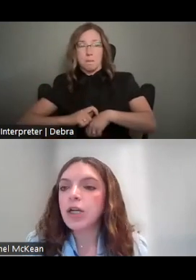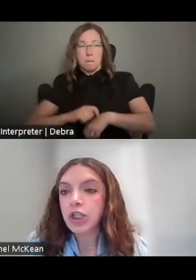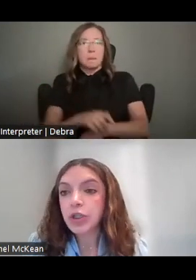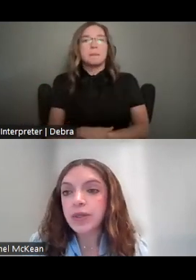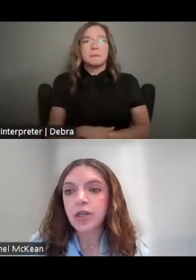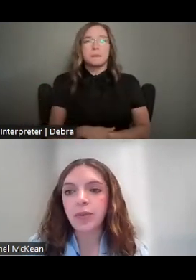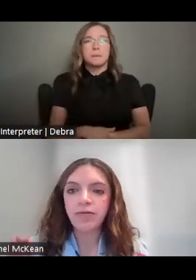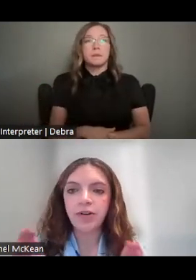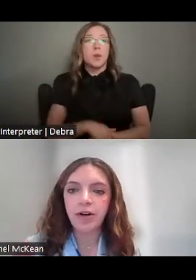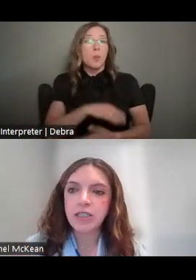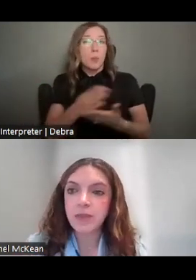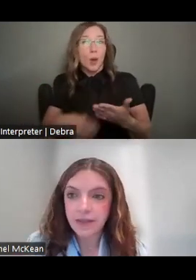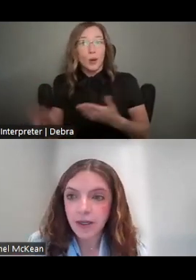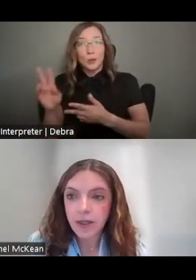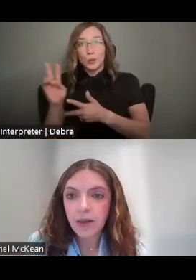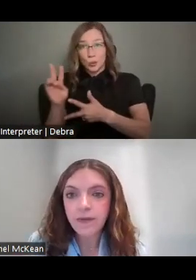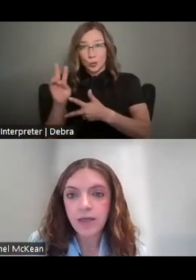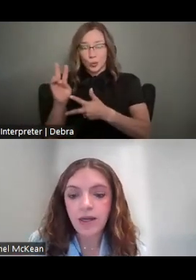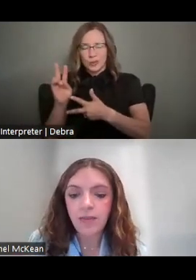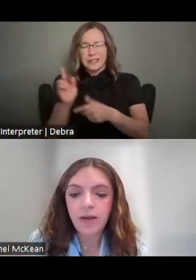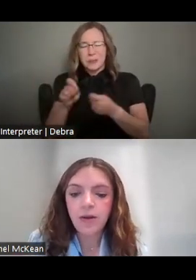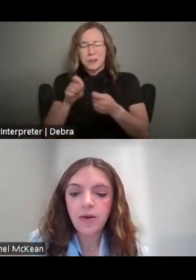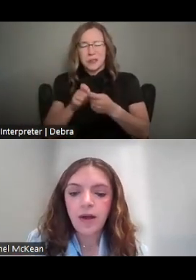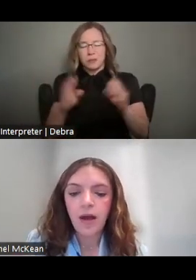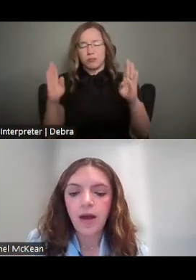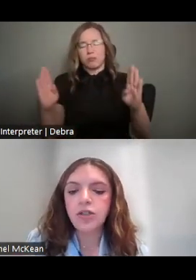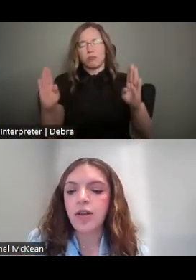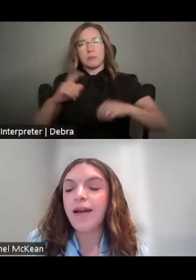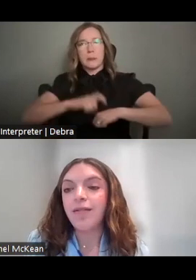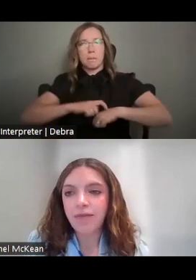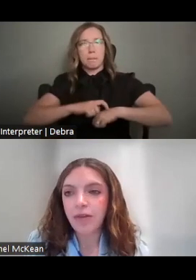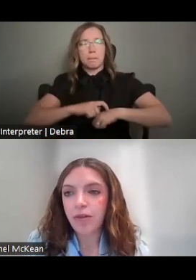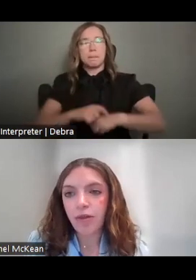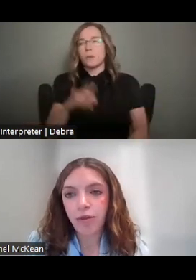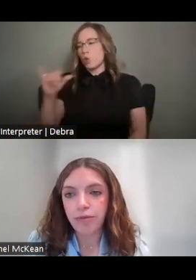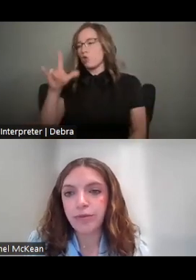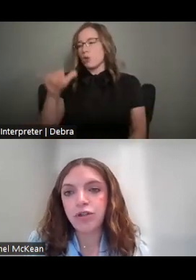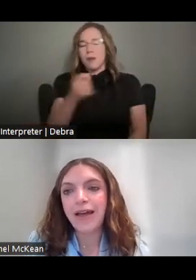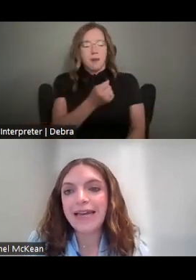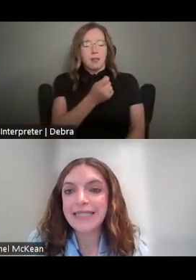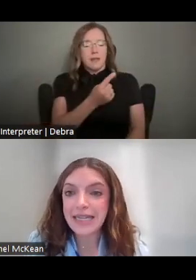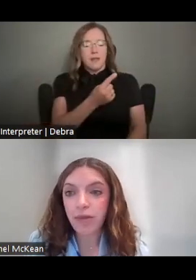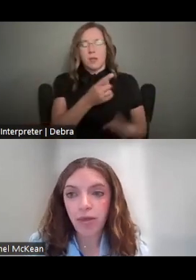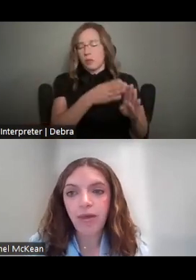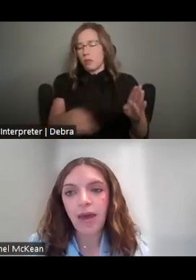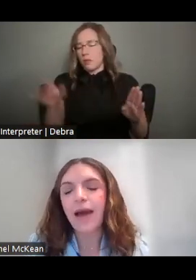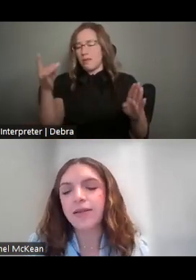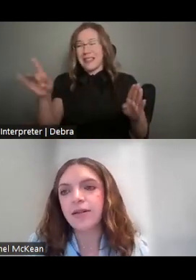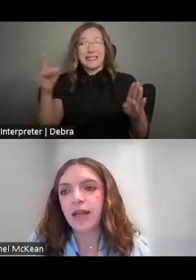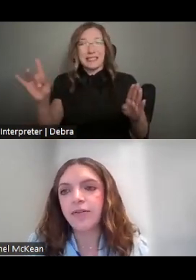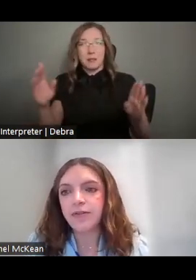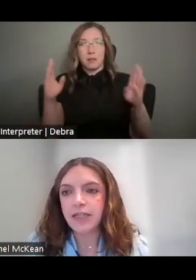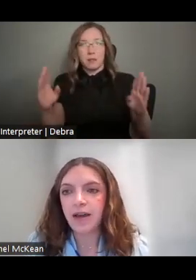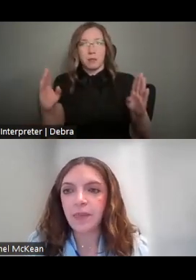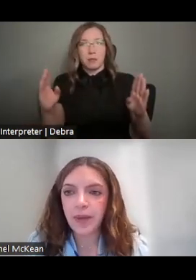PART TWO IS OPEN FOR A SPECIFIC WINDOW OF TIME - JULY 11TH THROUGH JULY 18TH AT 11 59